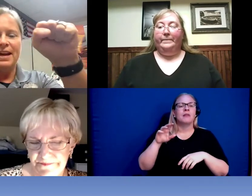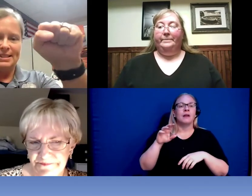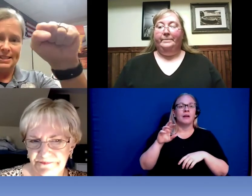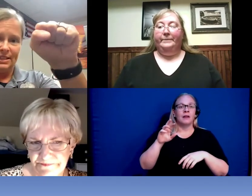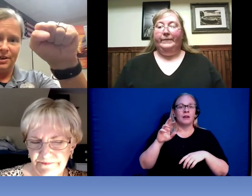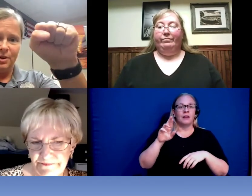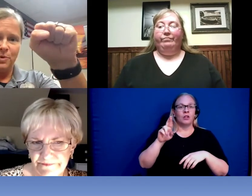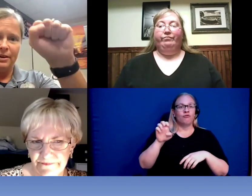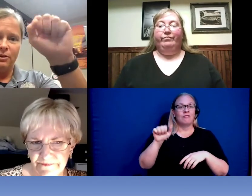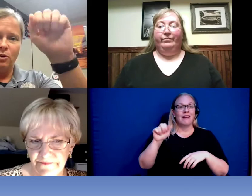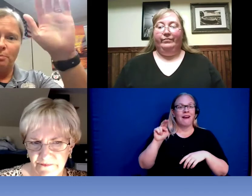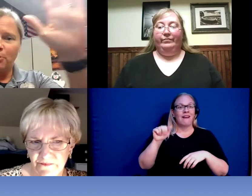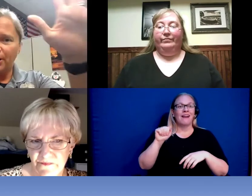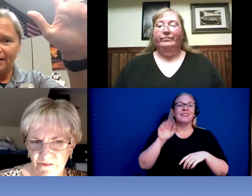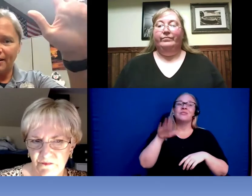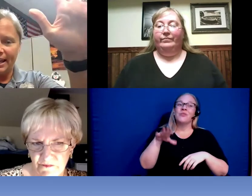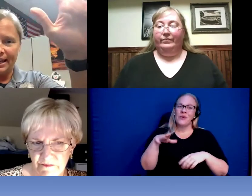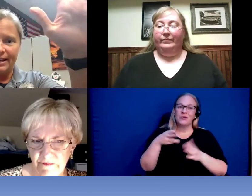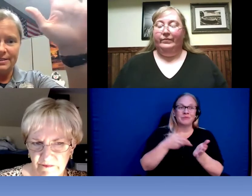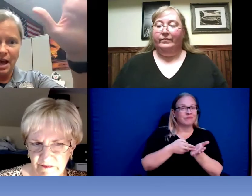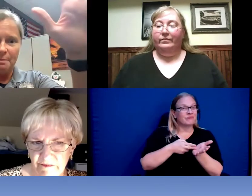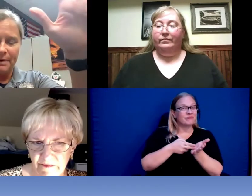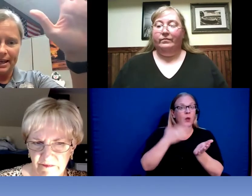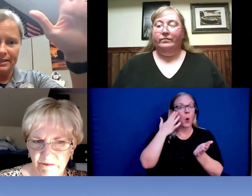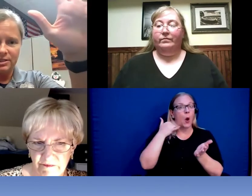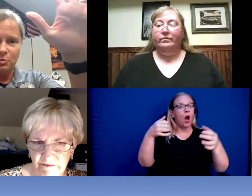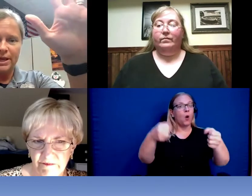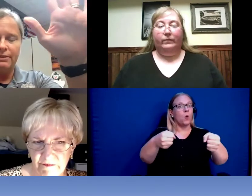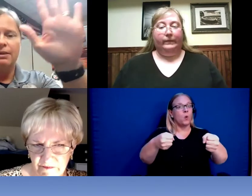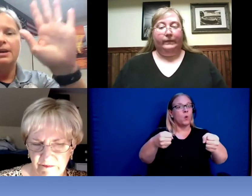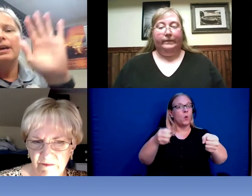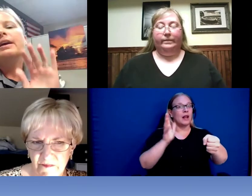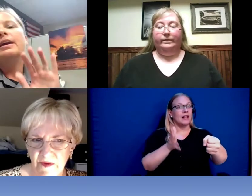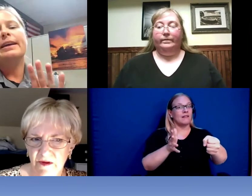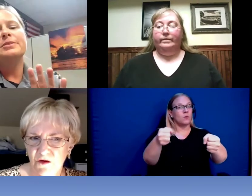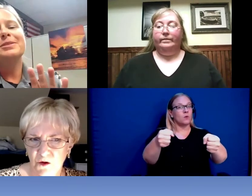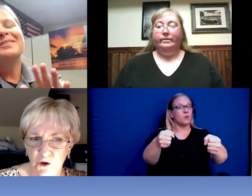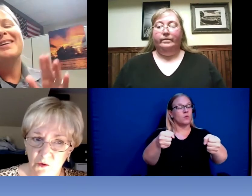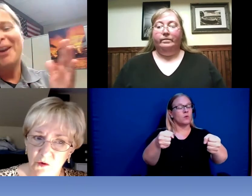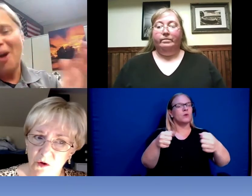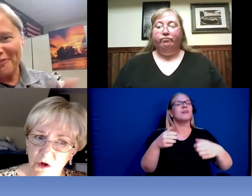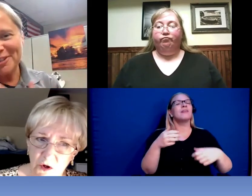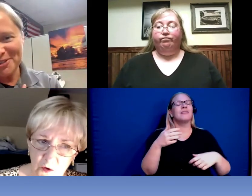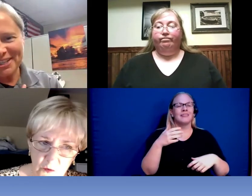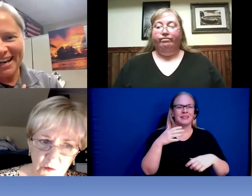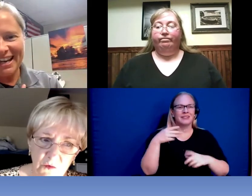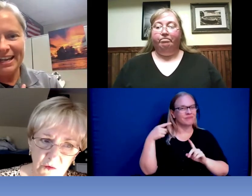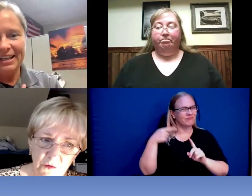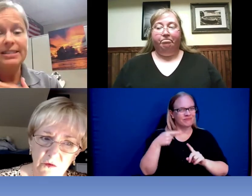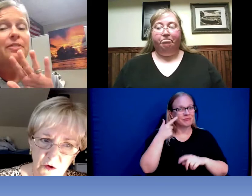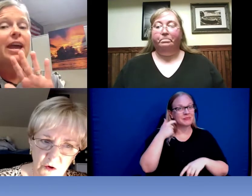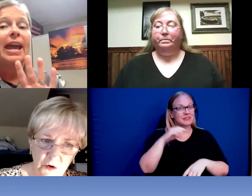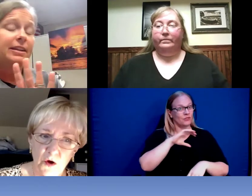that steering wheel or putting our hands up against the wheel is an officer saying the